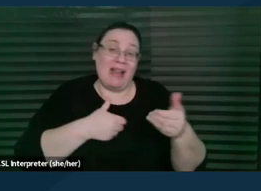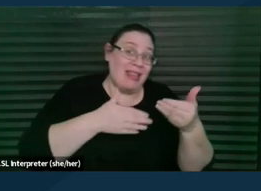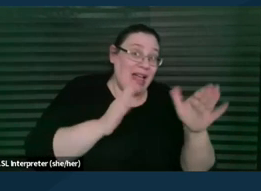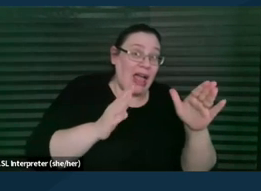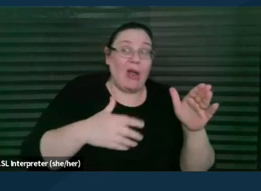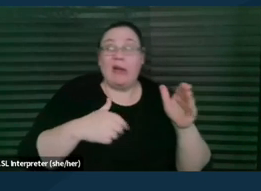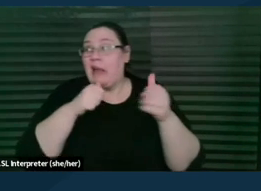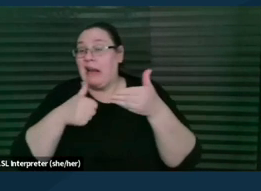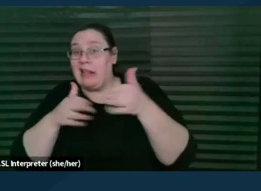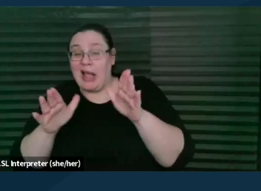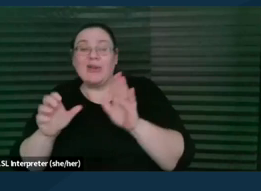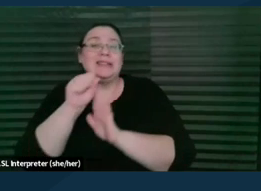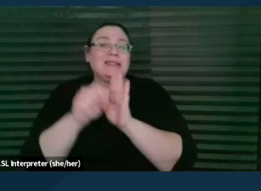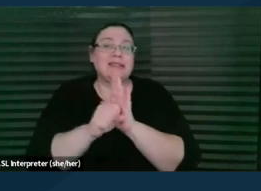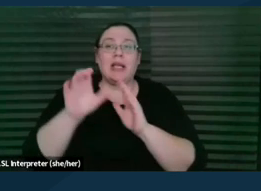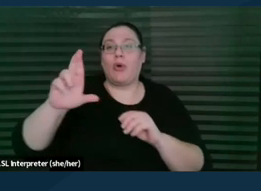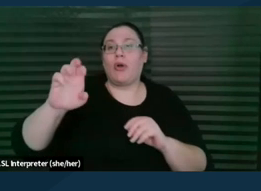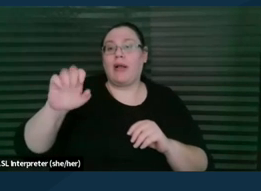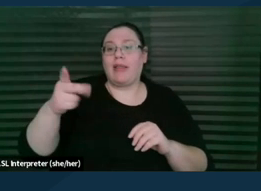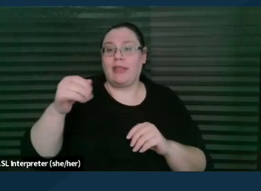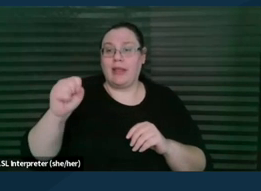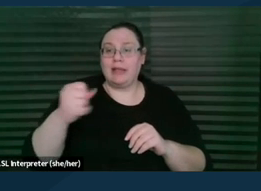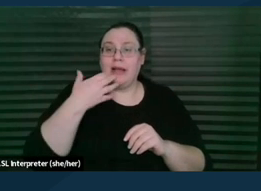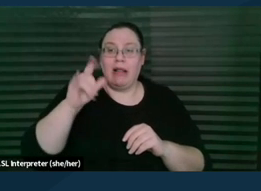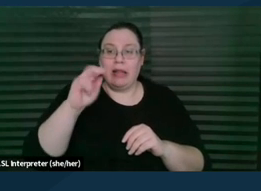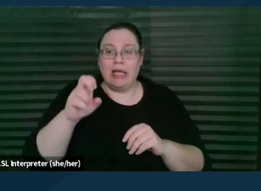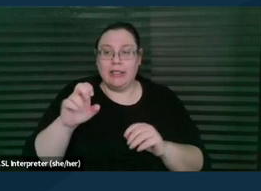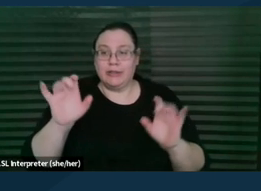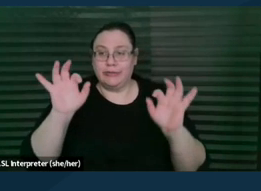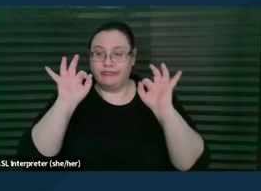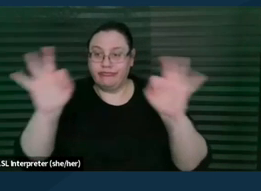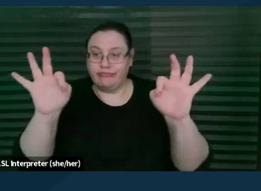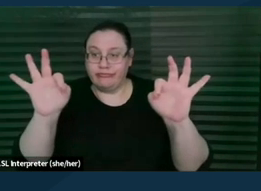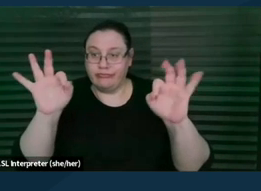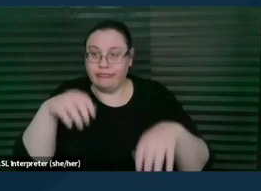the State Bar Ethics Hotline is always a great resource. You often have to call them and then leave a callback number and they'll call you back